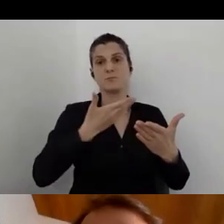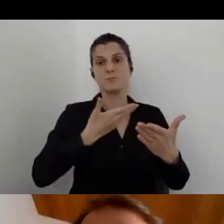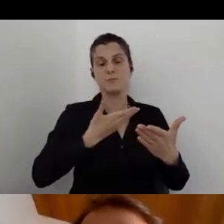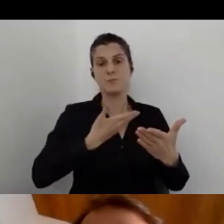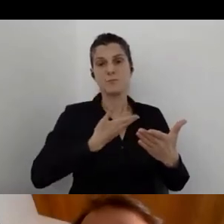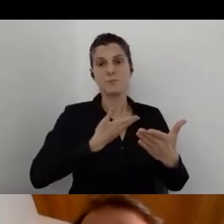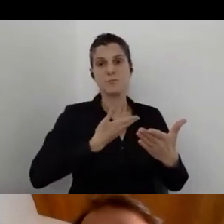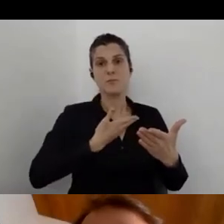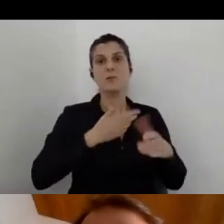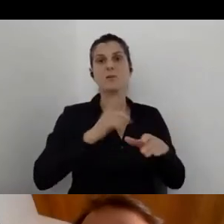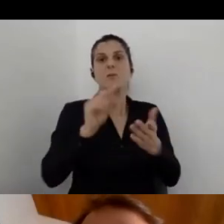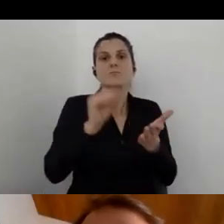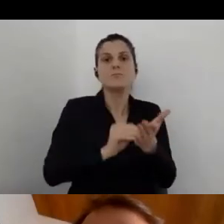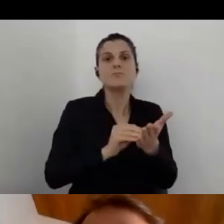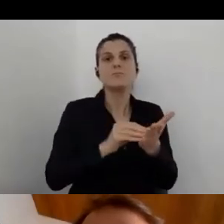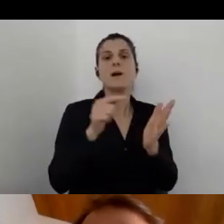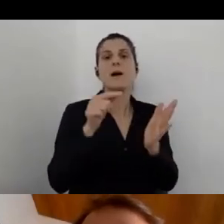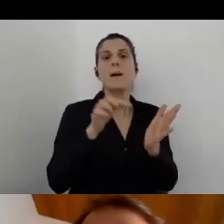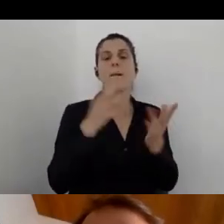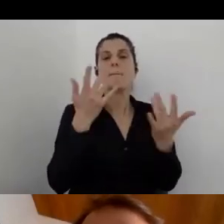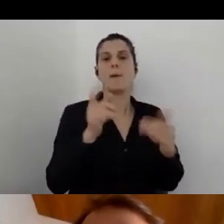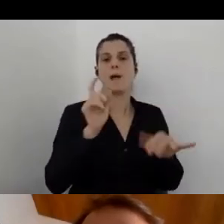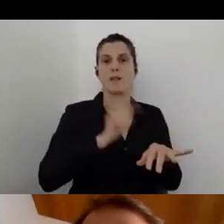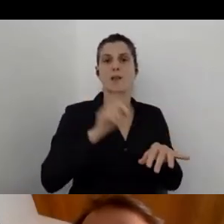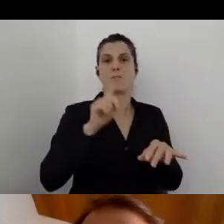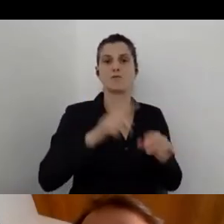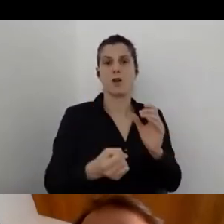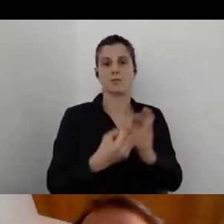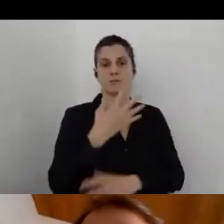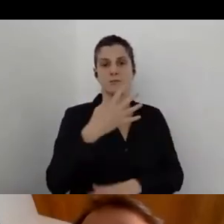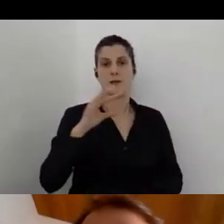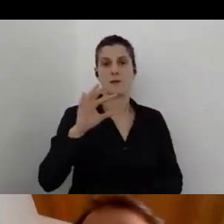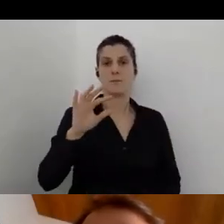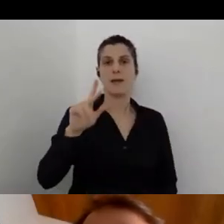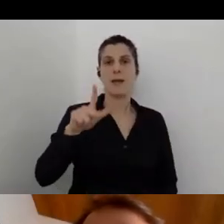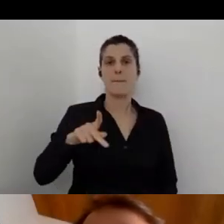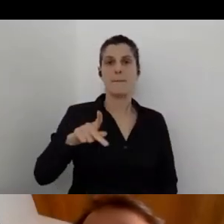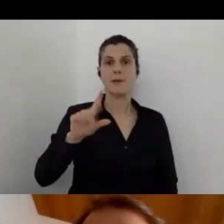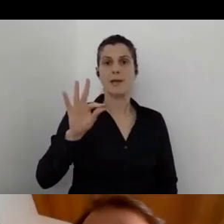You can publish it in a PDF format, you can publish it in a Word format,